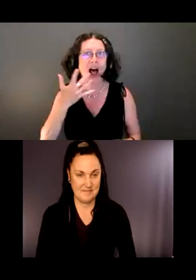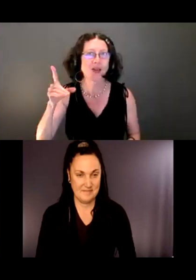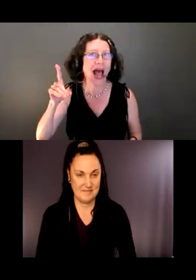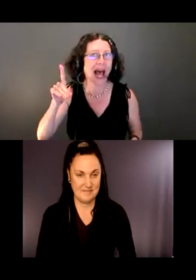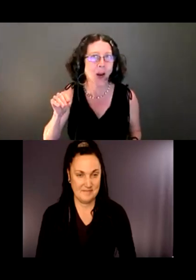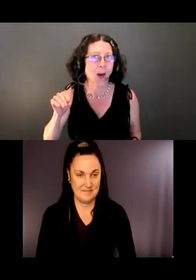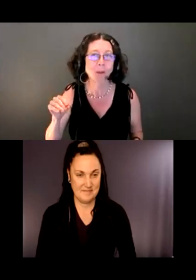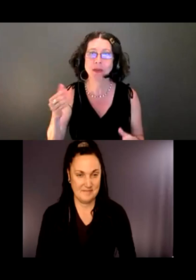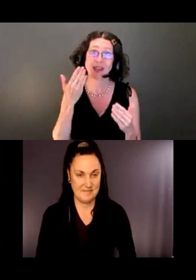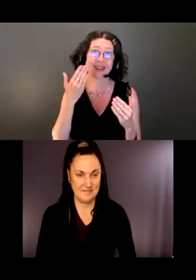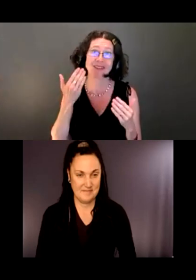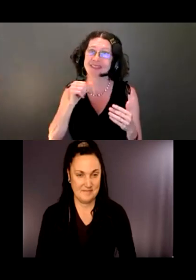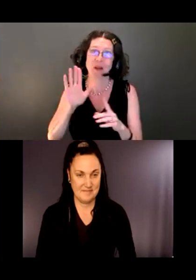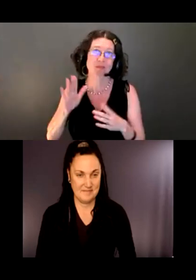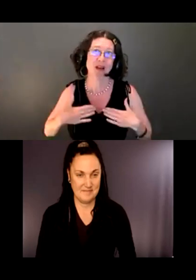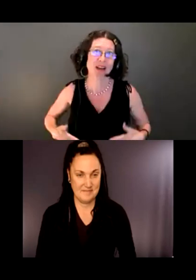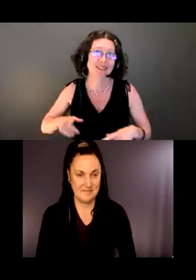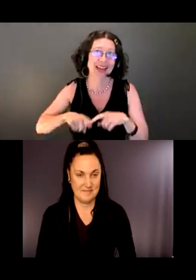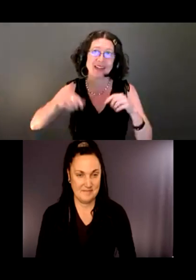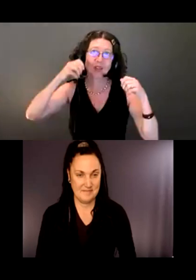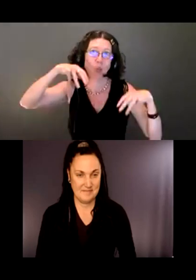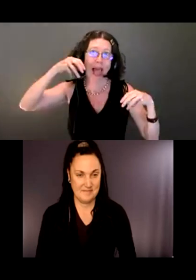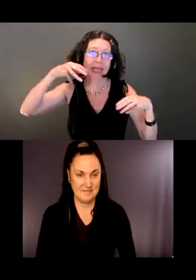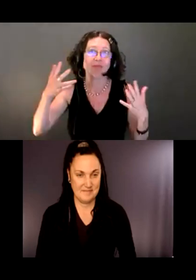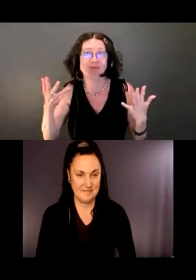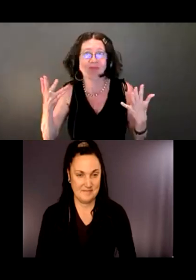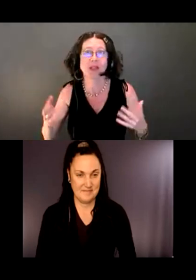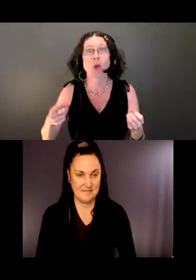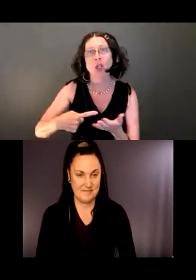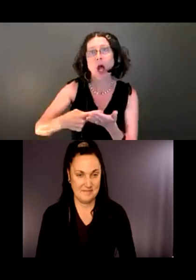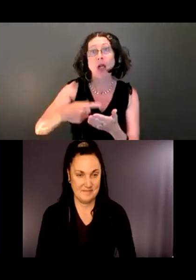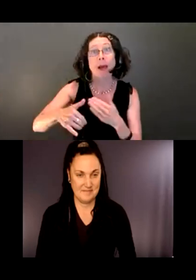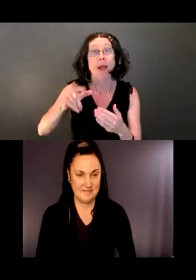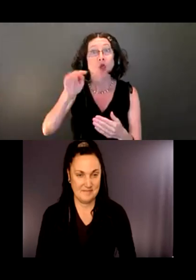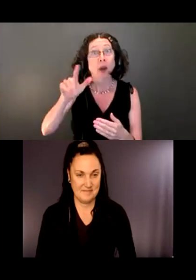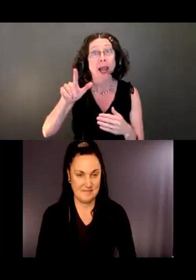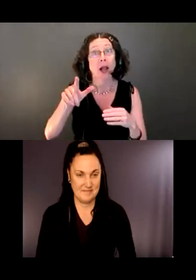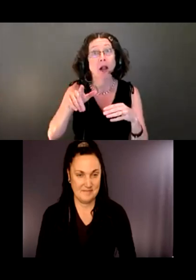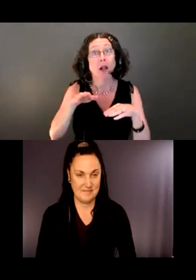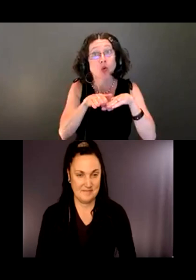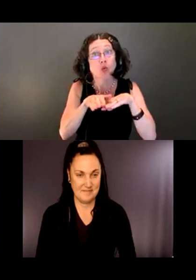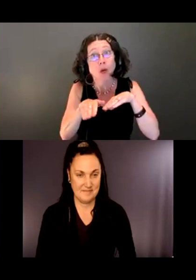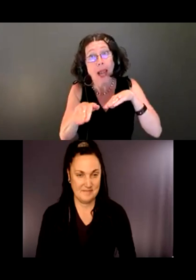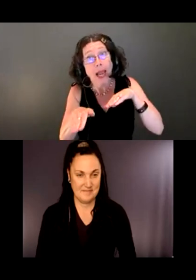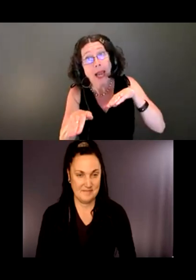You might not see that, but we can talk about trail grade and slope if you're using a mobility device.